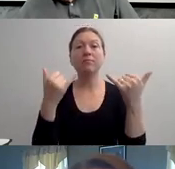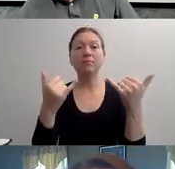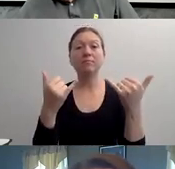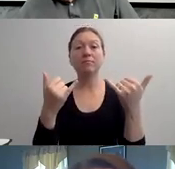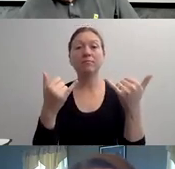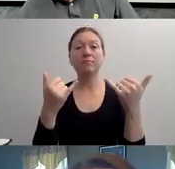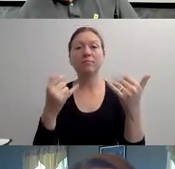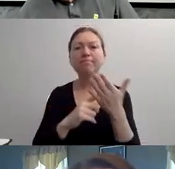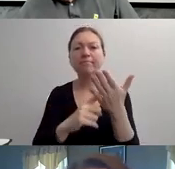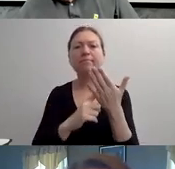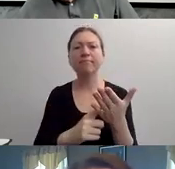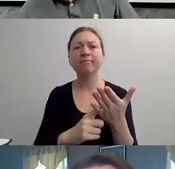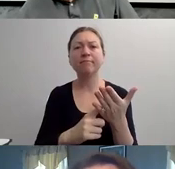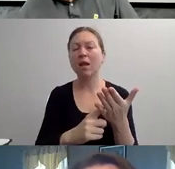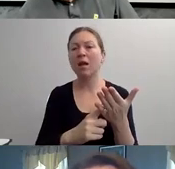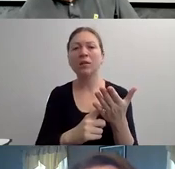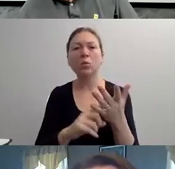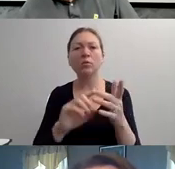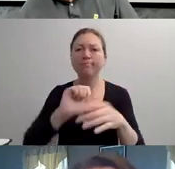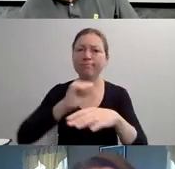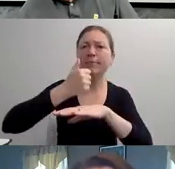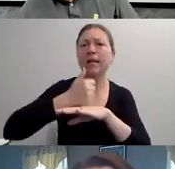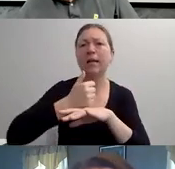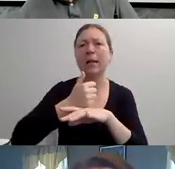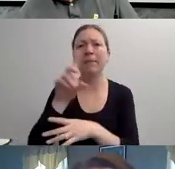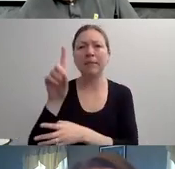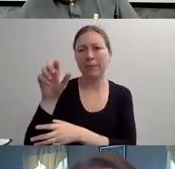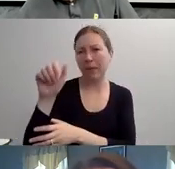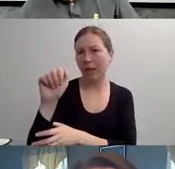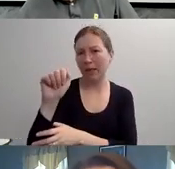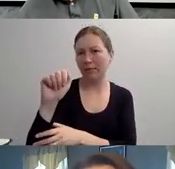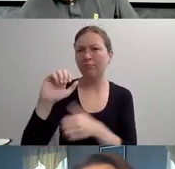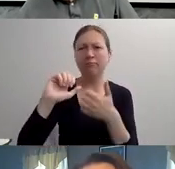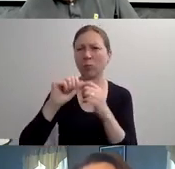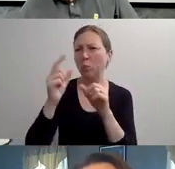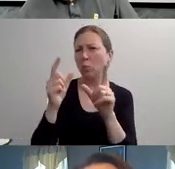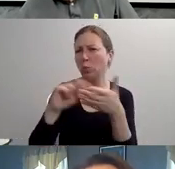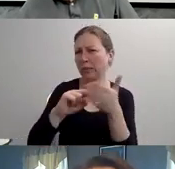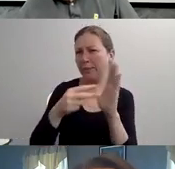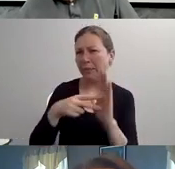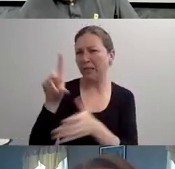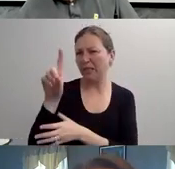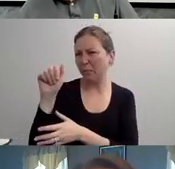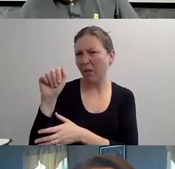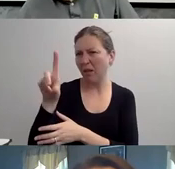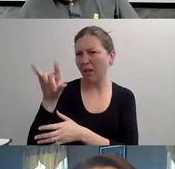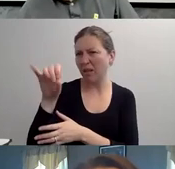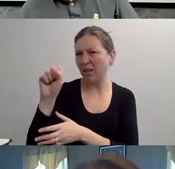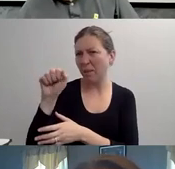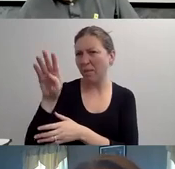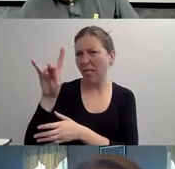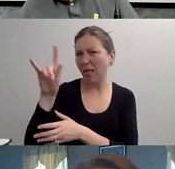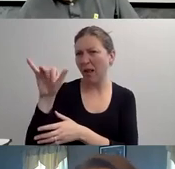WE BELIEVE THAT THESE WILL DEFINITELY GIVE YOU A REALLY STRONG FOUNDATION AS YOU DO SOME